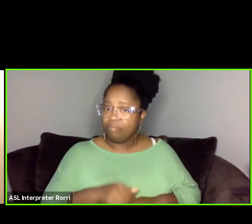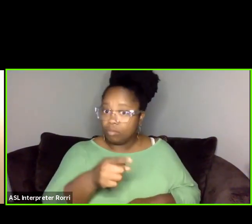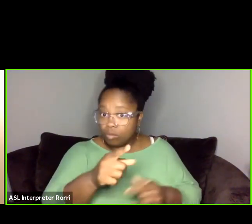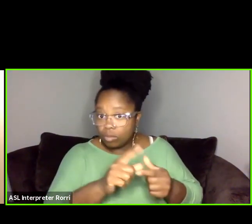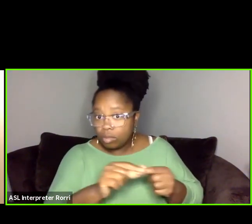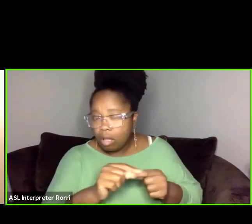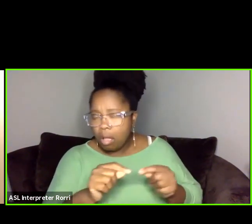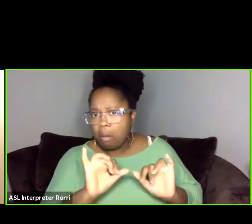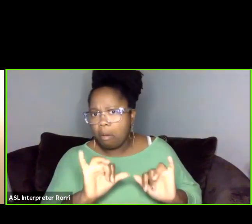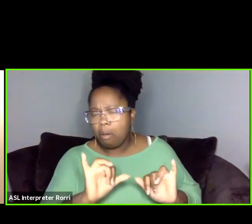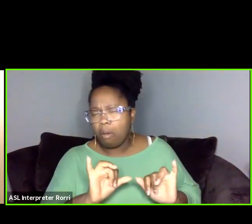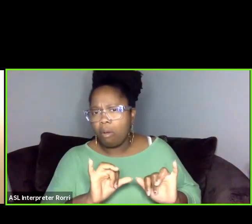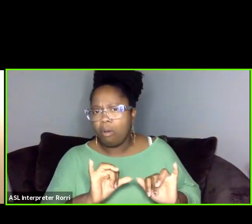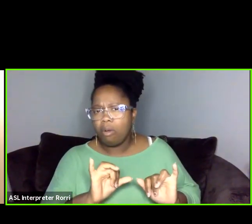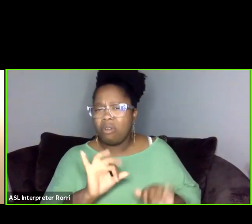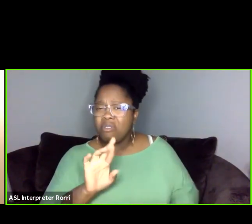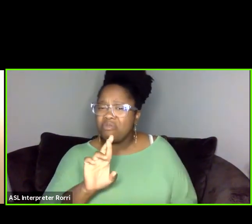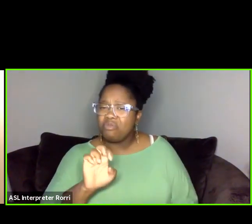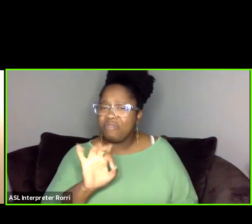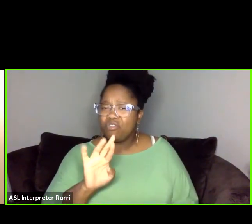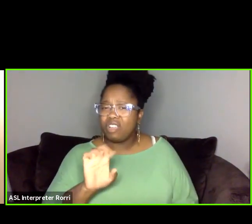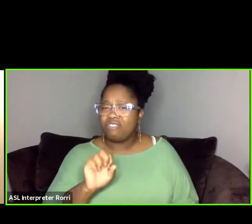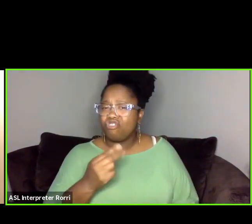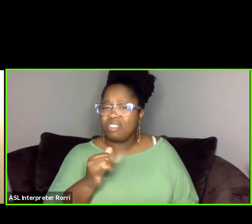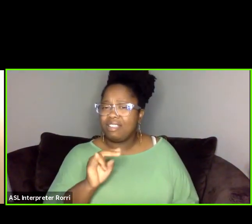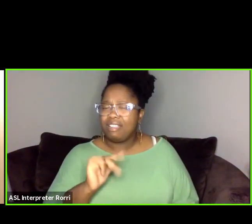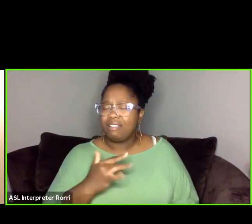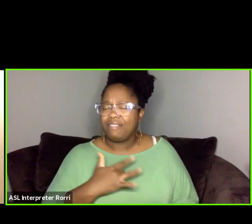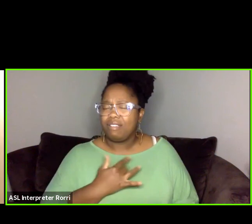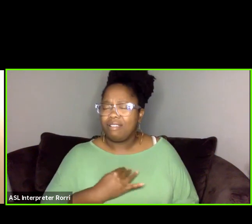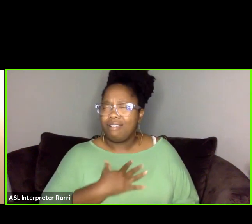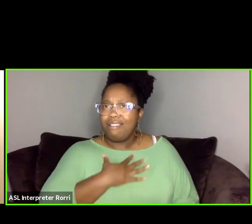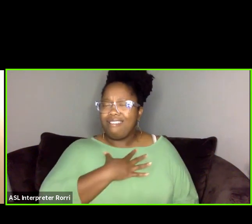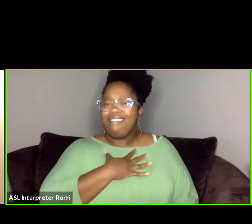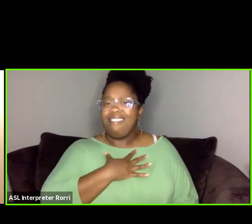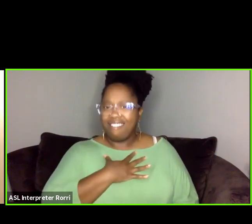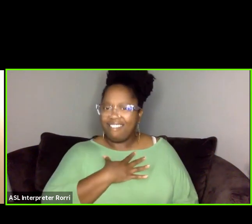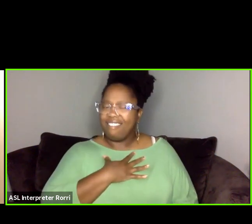and after also having a degree yourself, like, you know, despite being a doctor, the emphasis